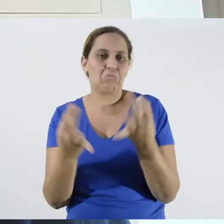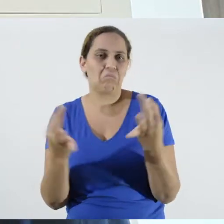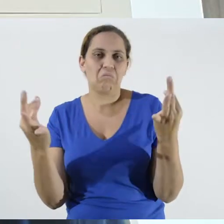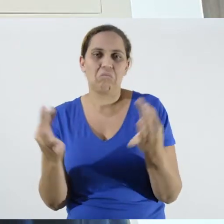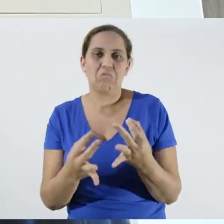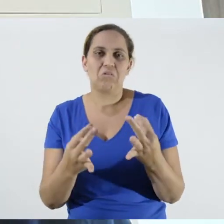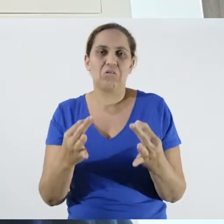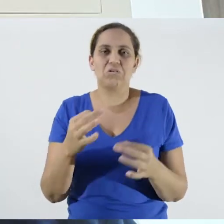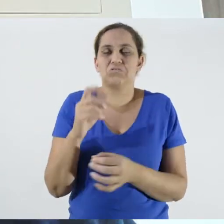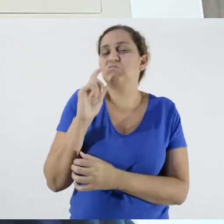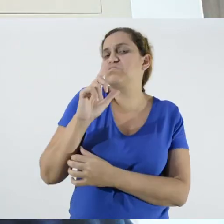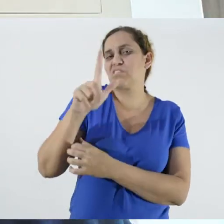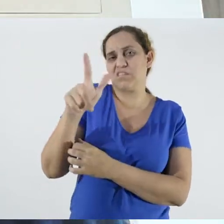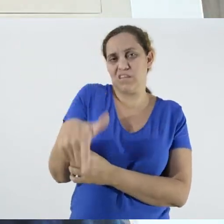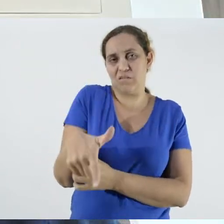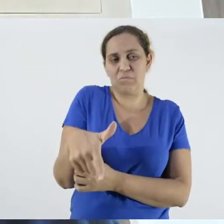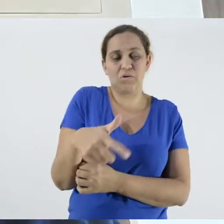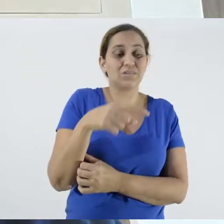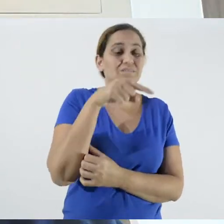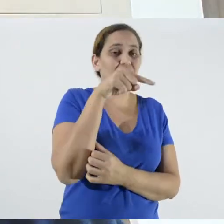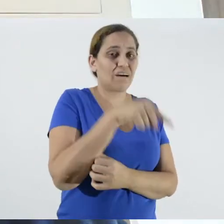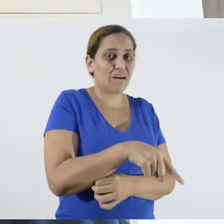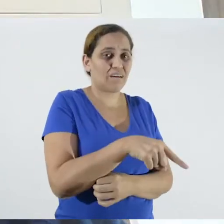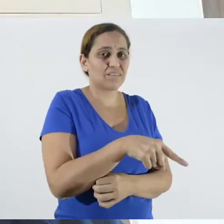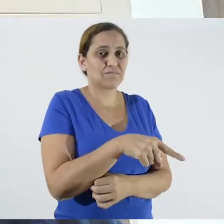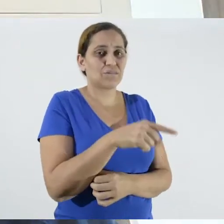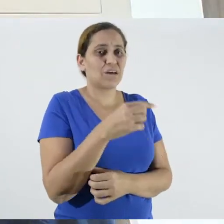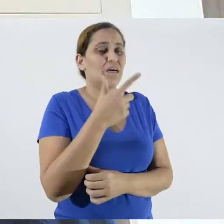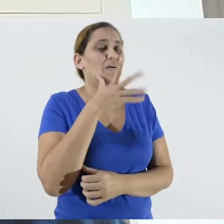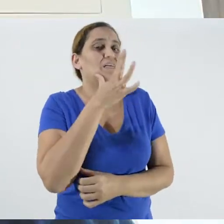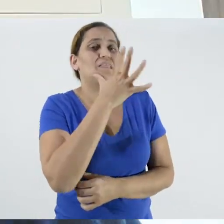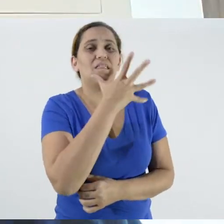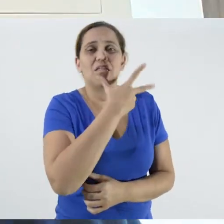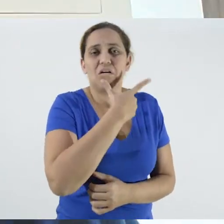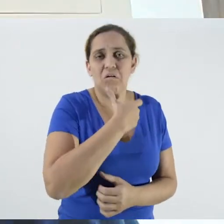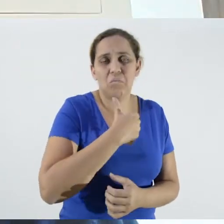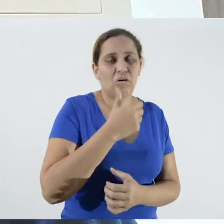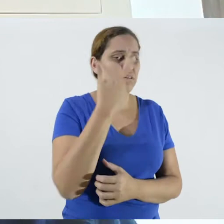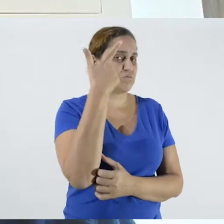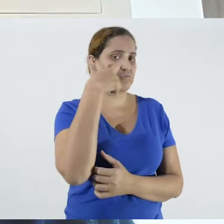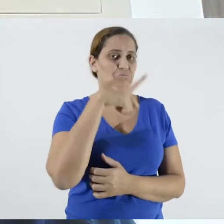to download this video. There's no point in recording a conversation,